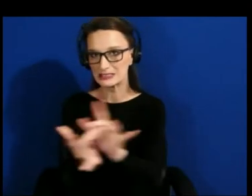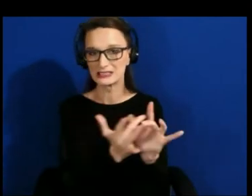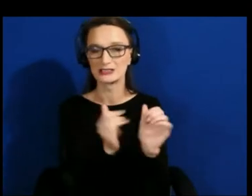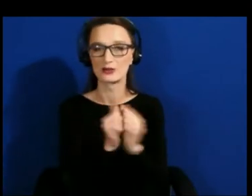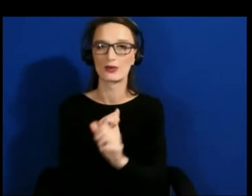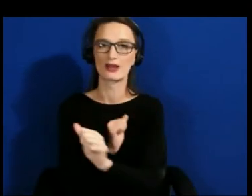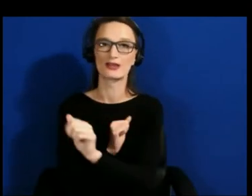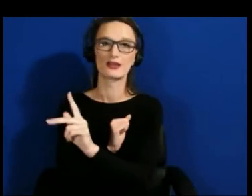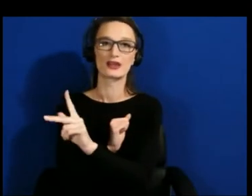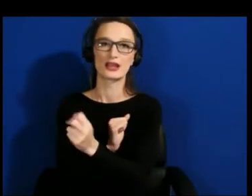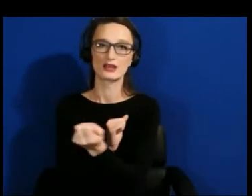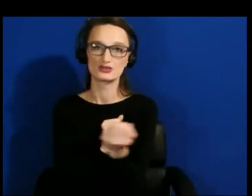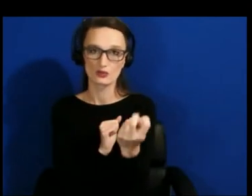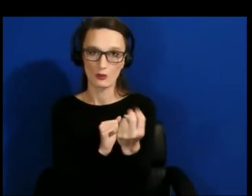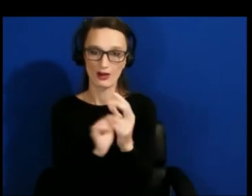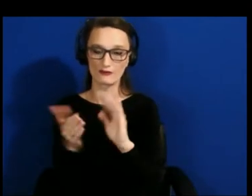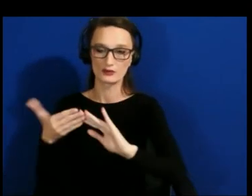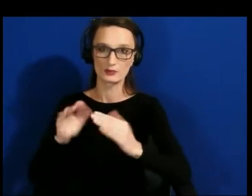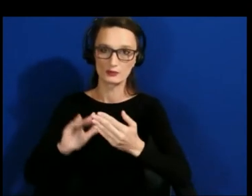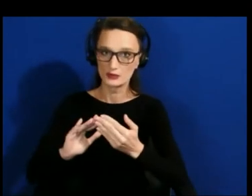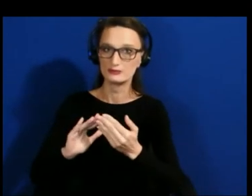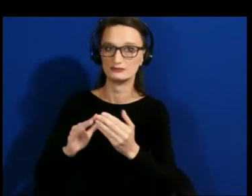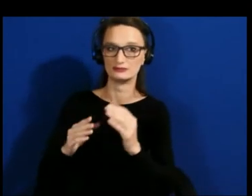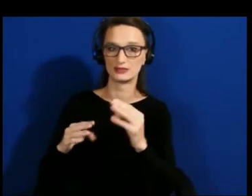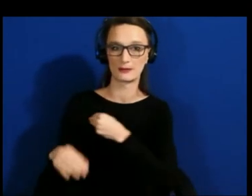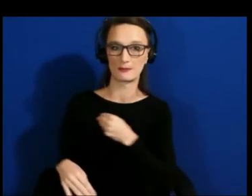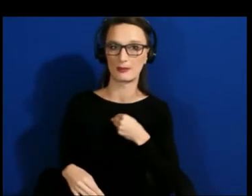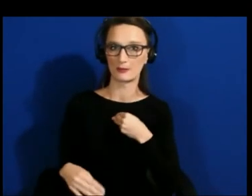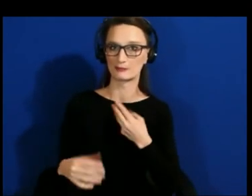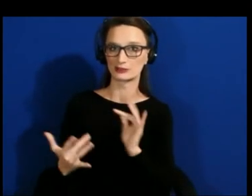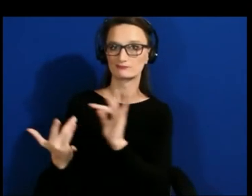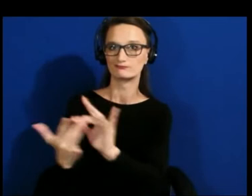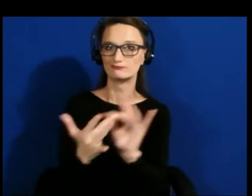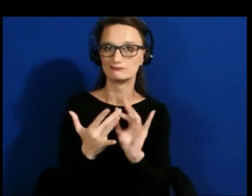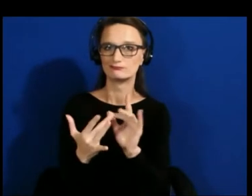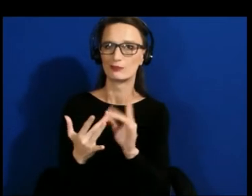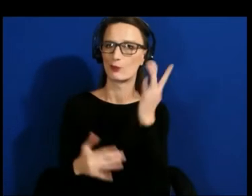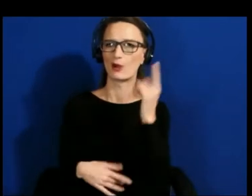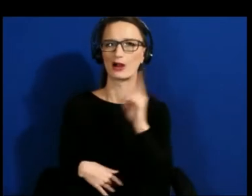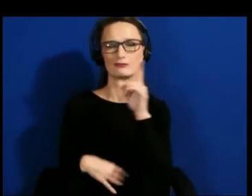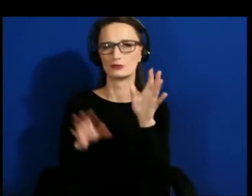members because it's so important to make sure they understand where it is that they're heading into